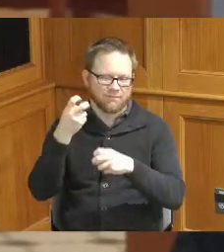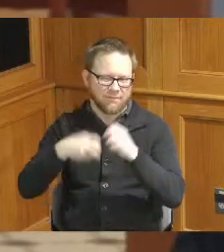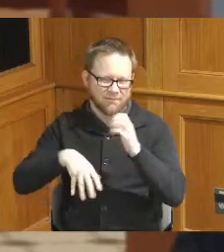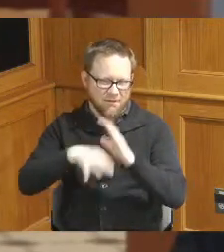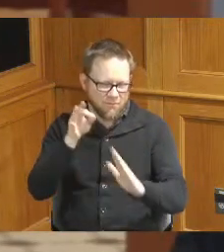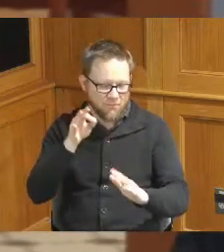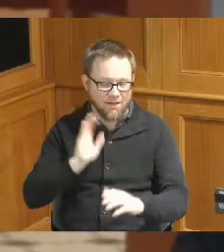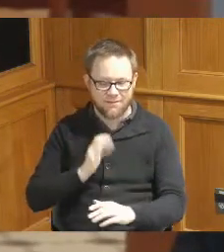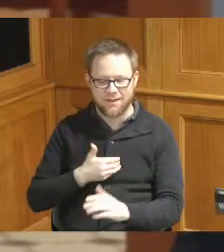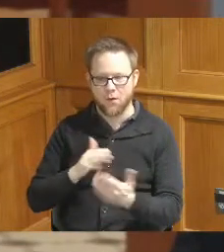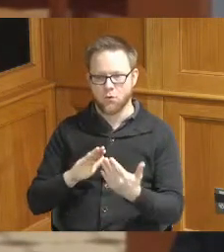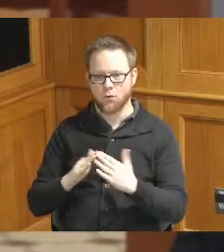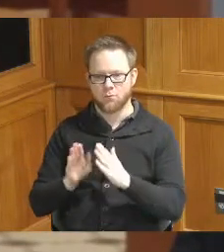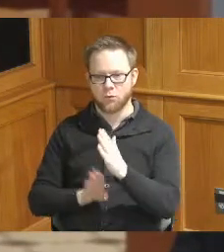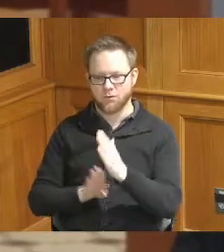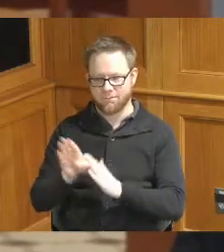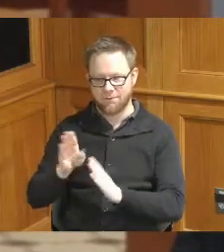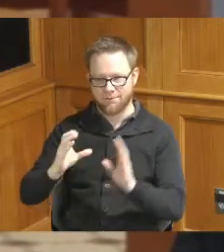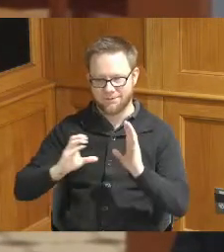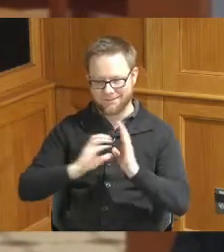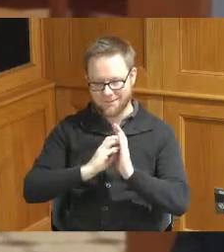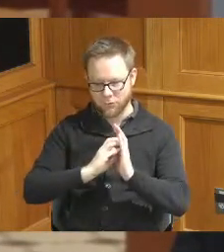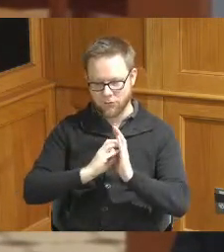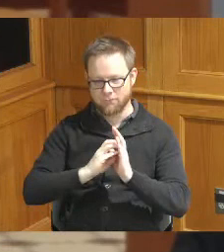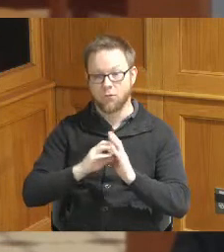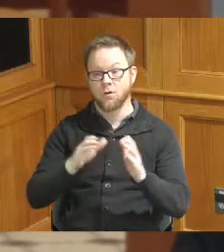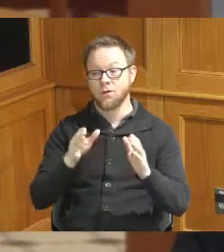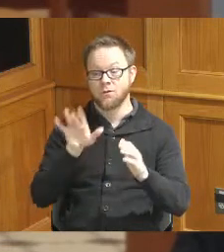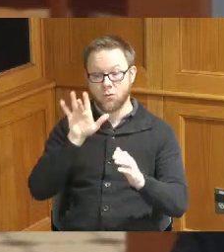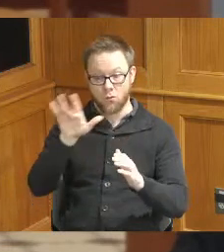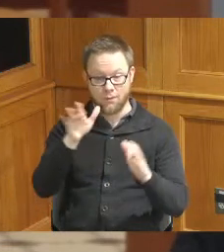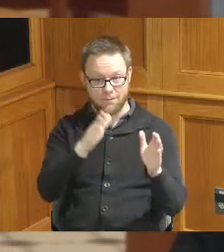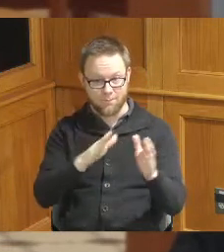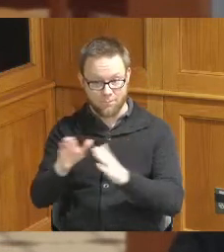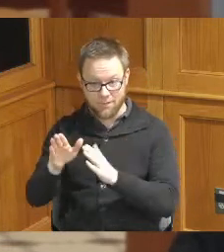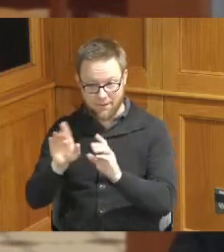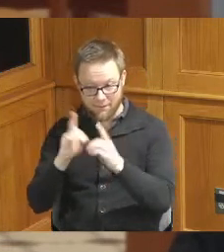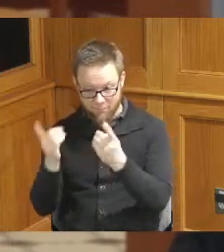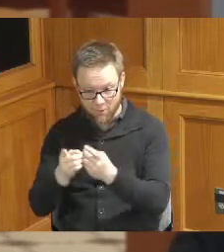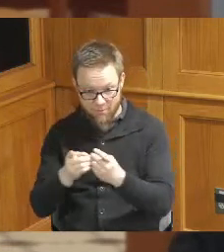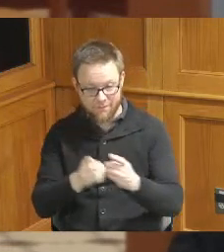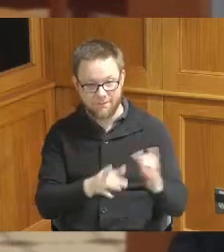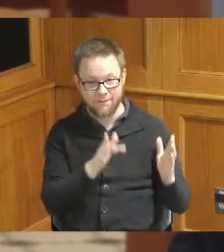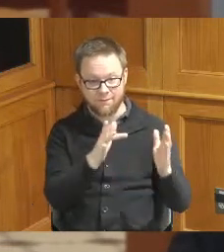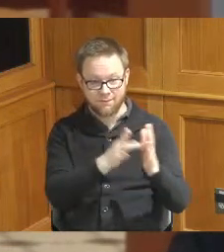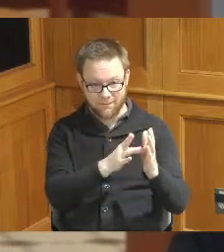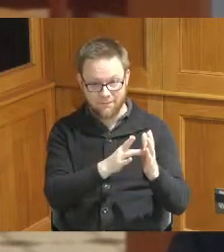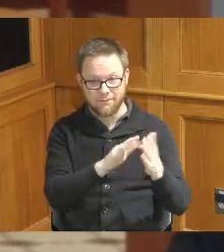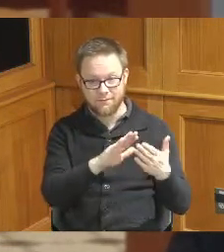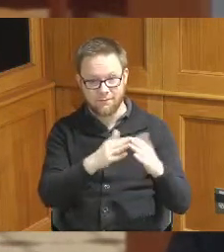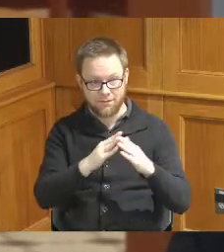development section of the planning department and then I believe it is a PDF sort of down the